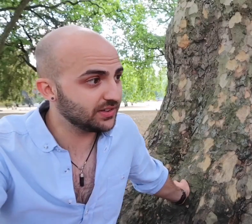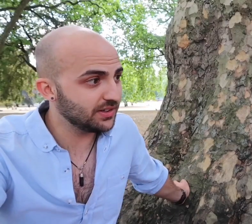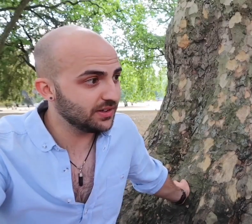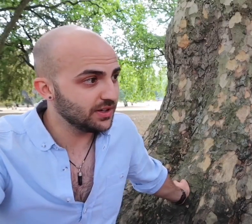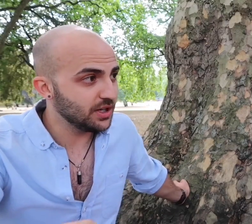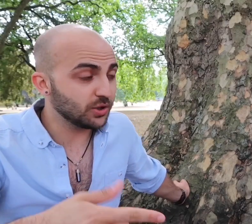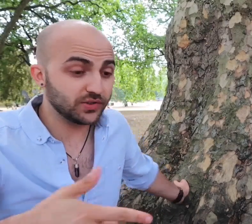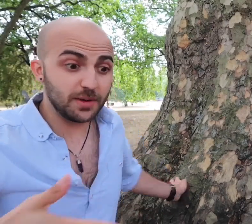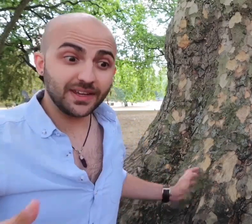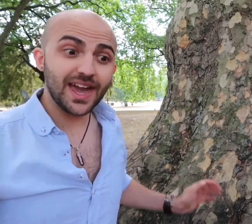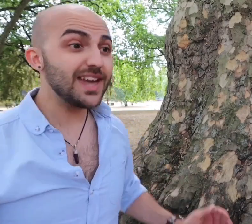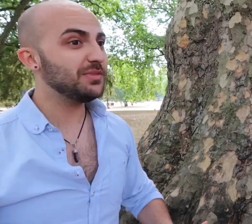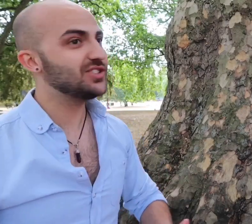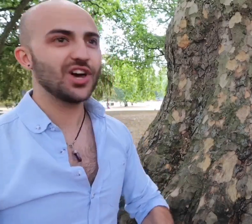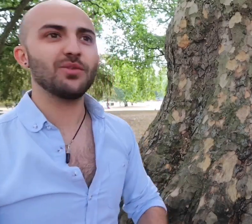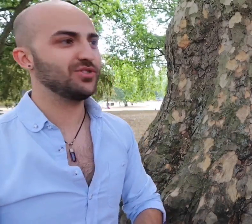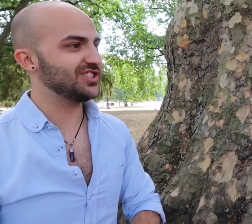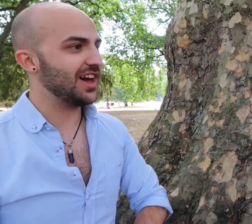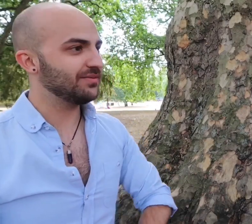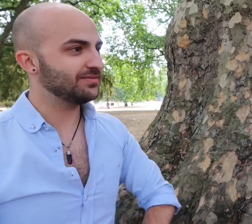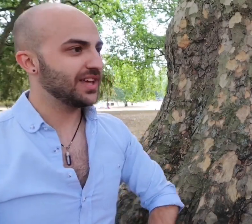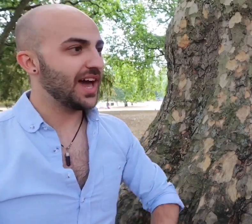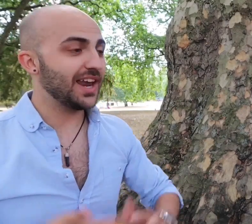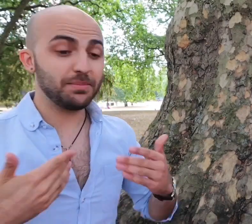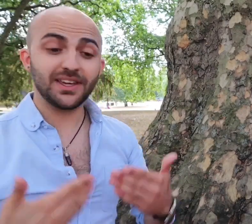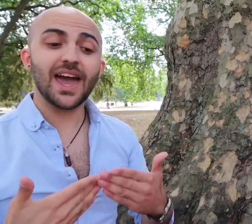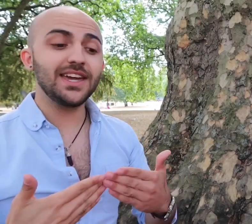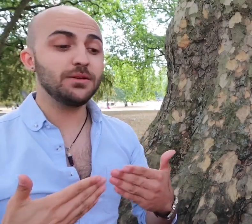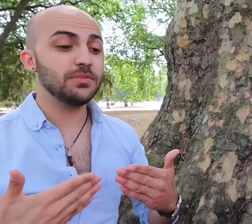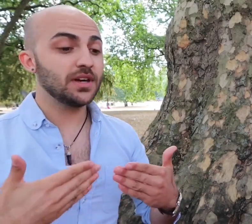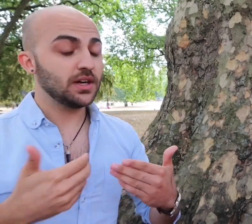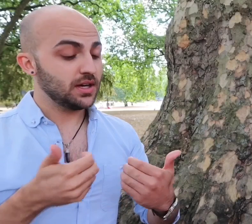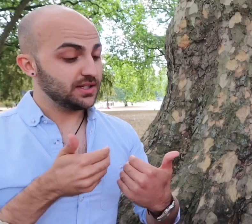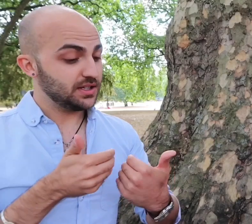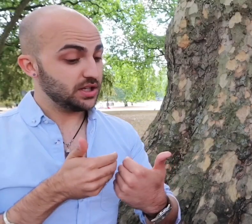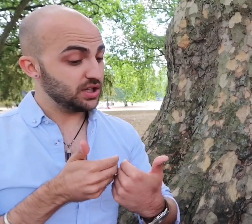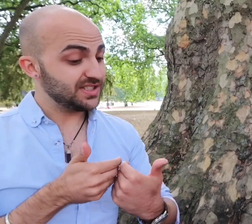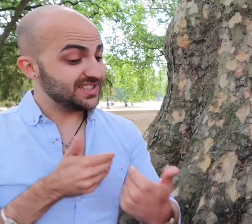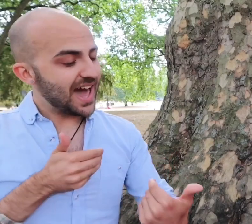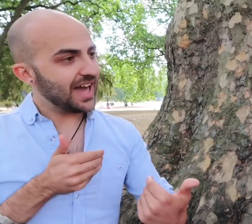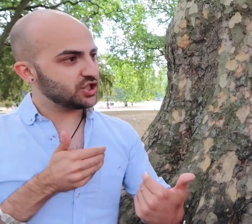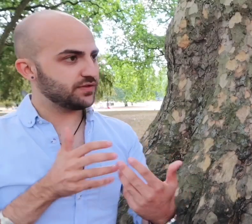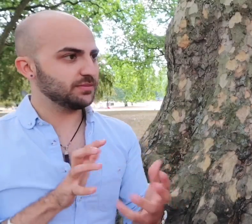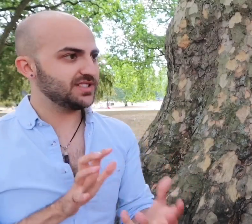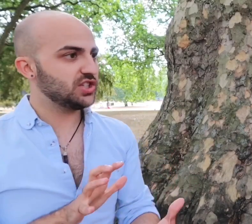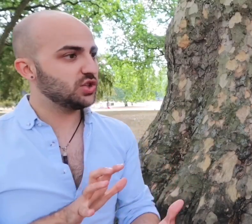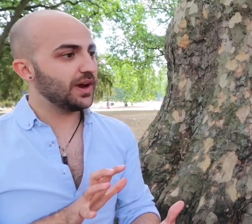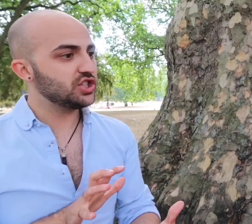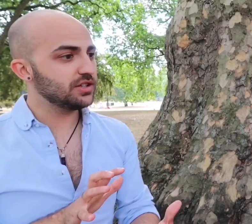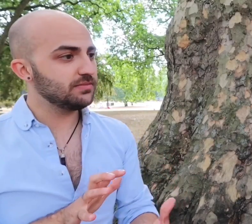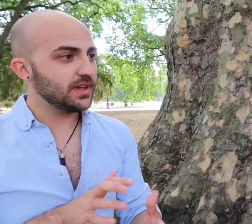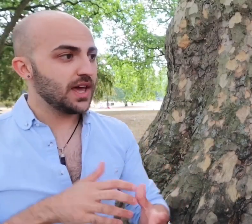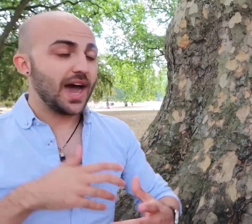because I became interpreter and I became detached from the situation